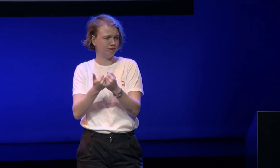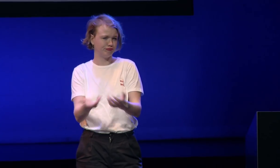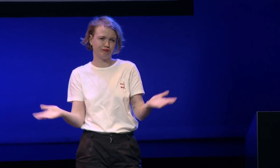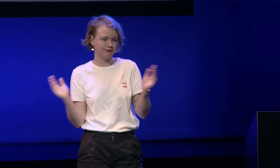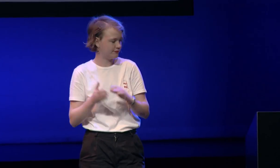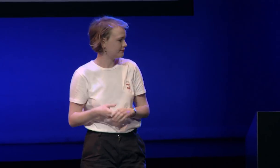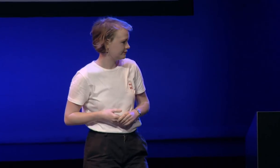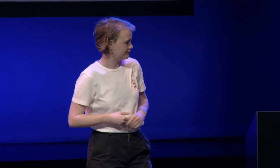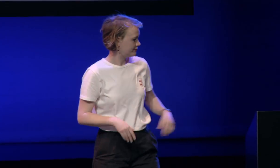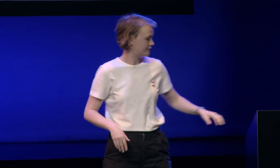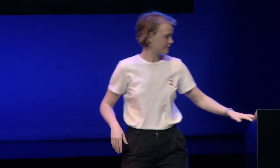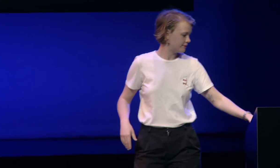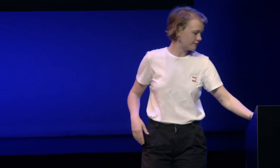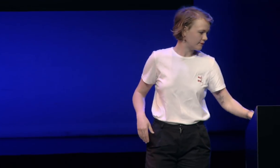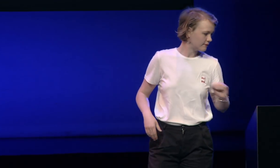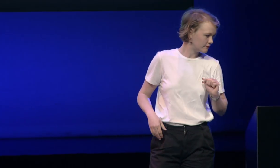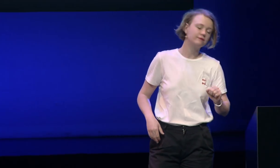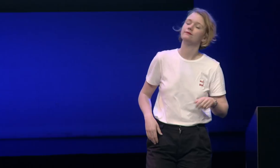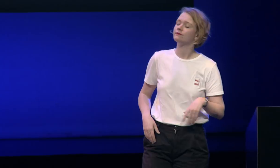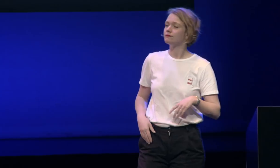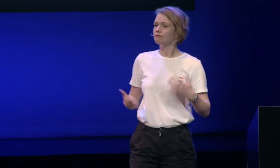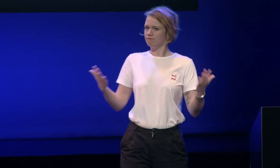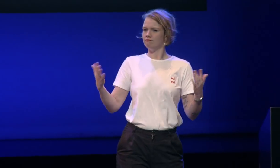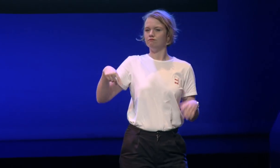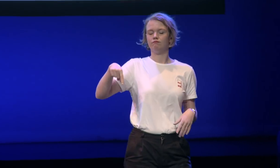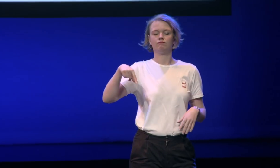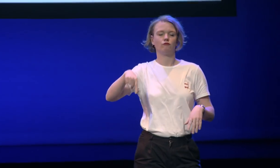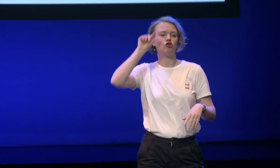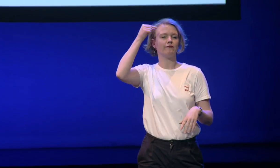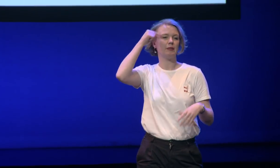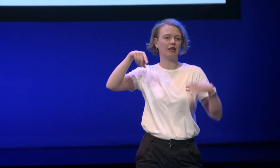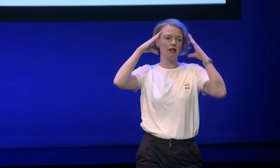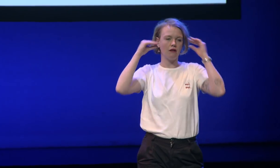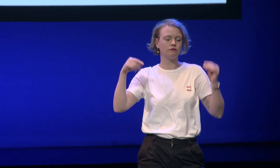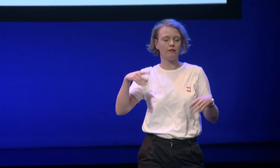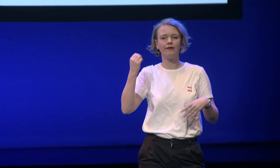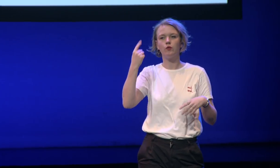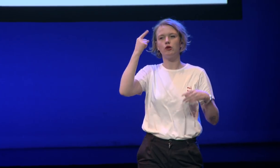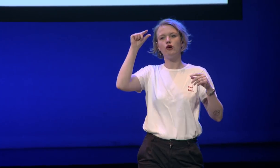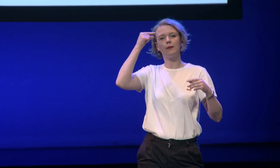meetings with clients for instance so the government in the Netherlands